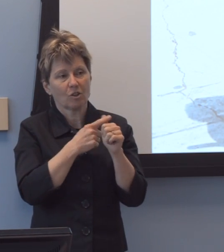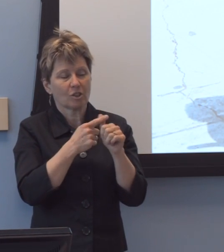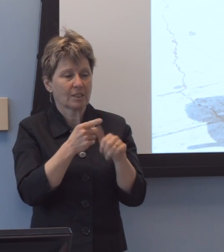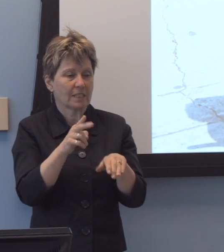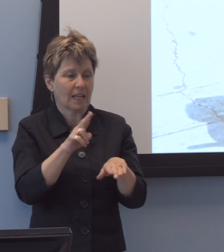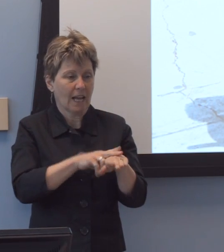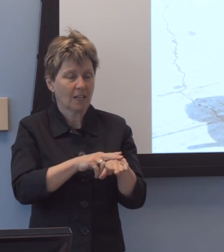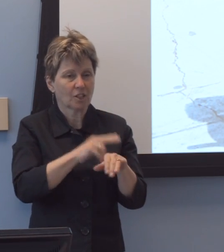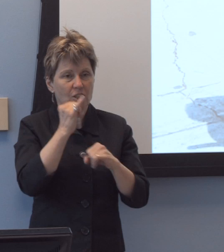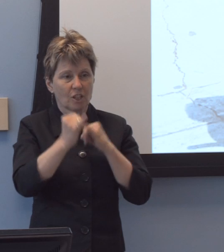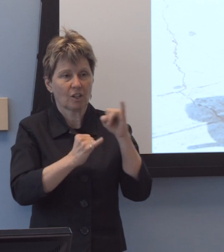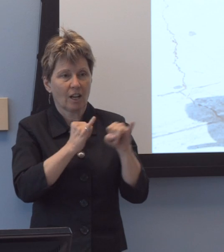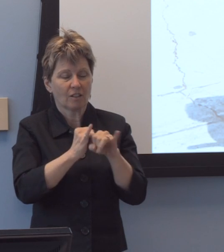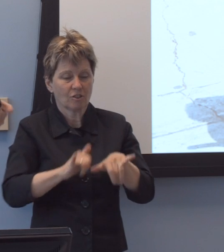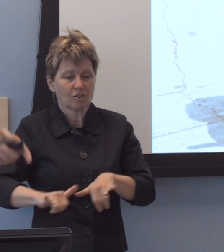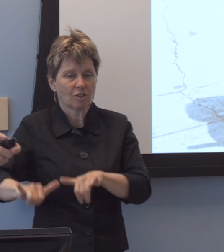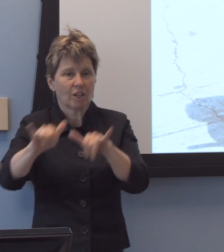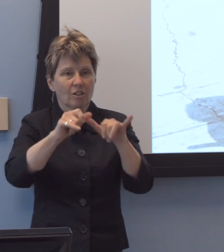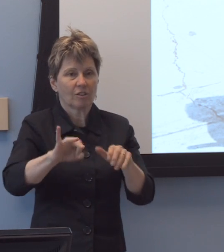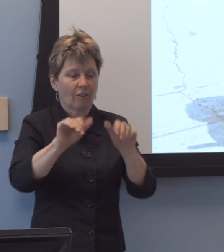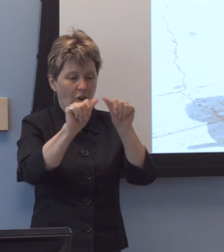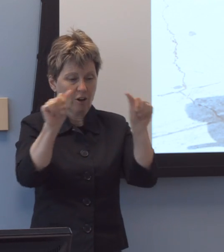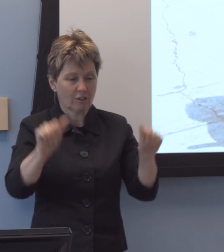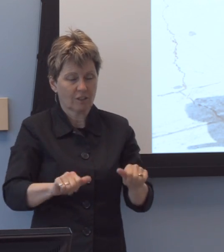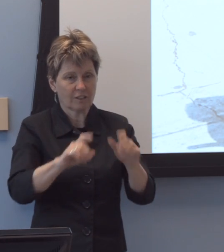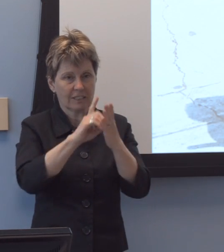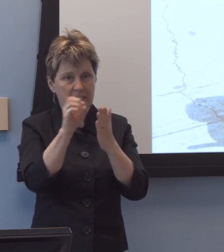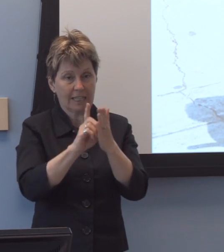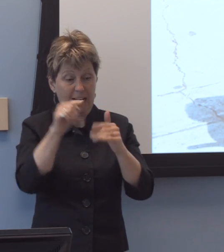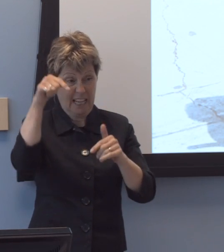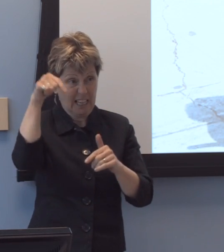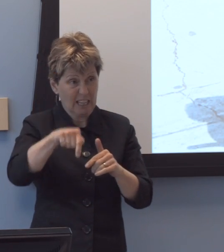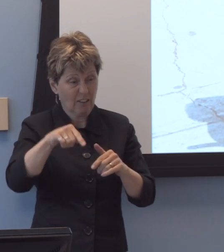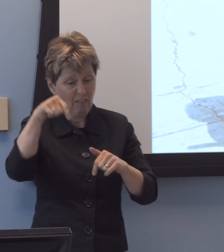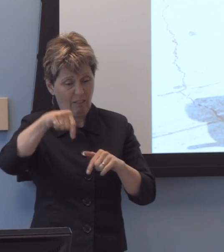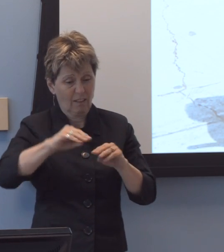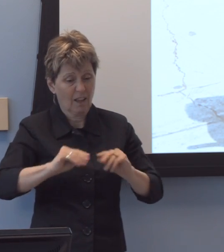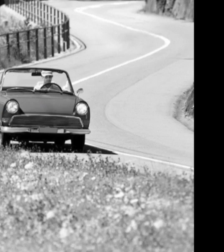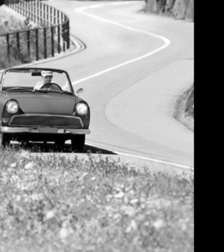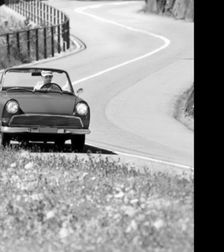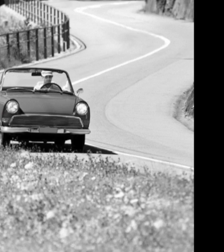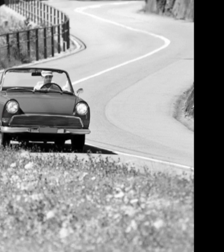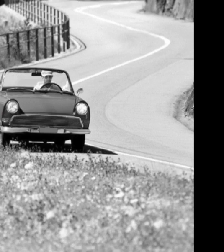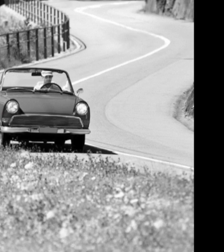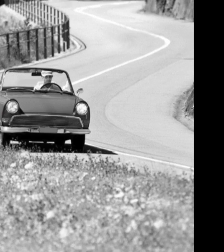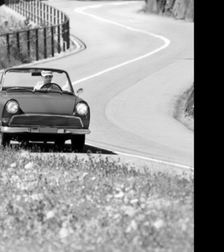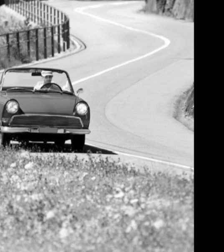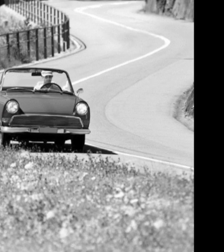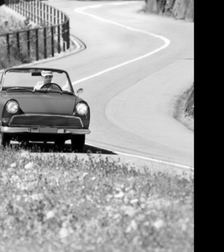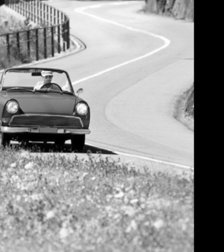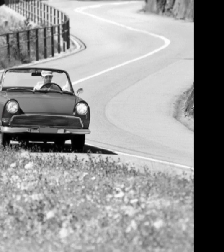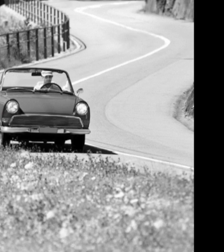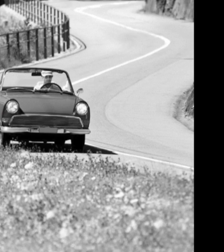of architectural design here on this campus. I think, uh, one of my favorite anecdotes of Tim